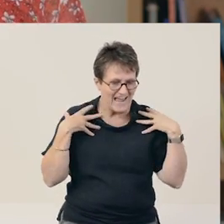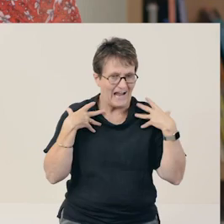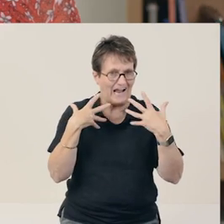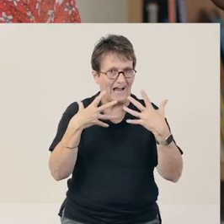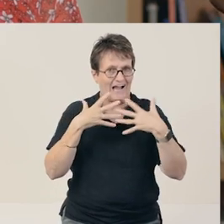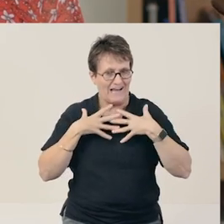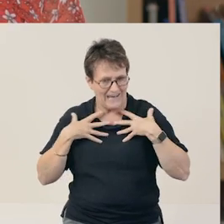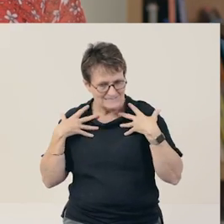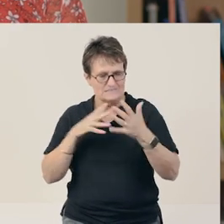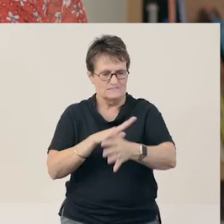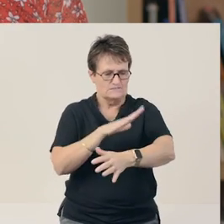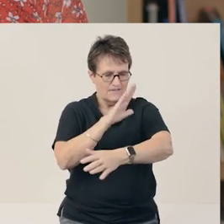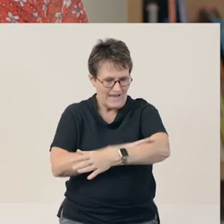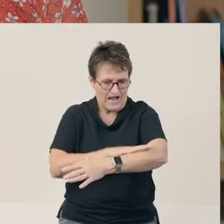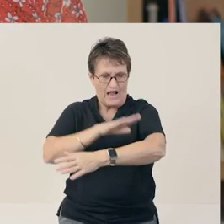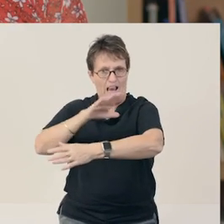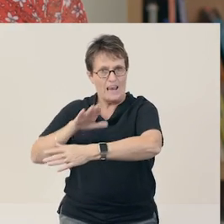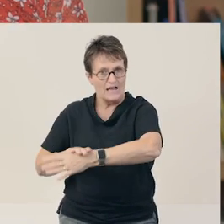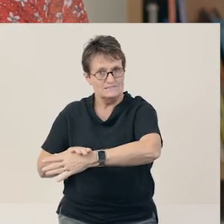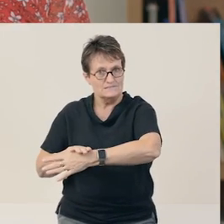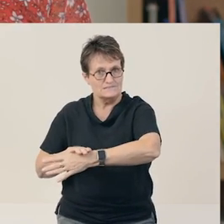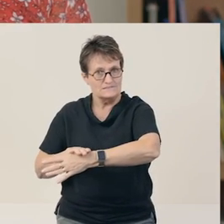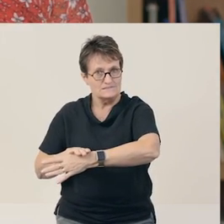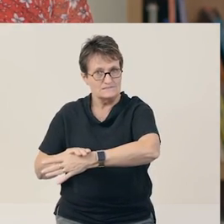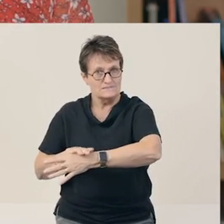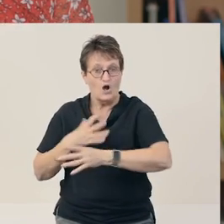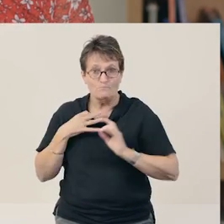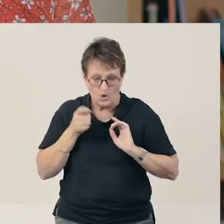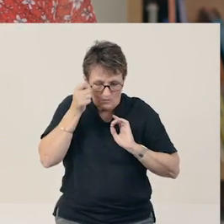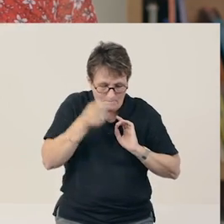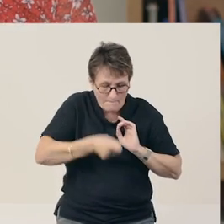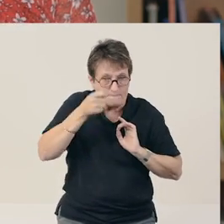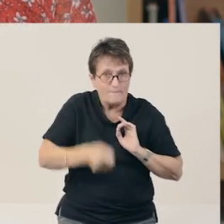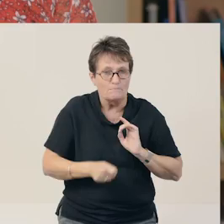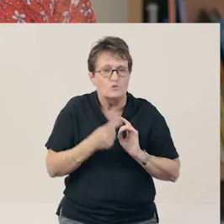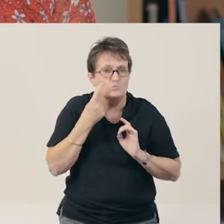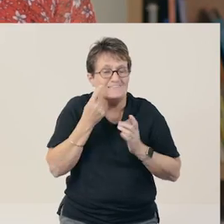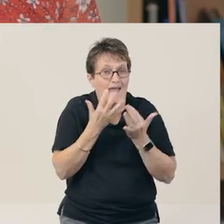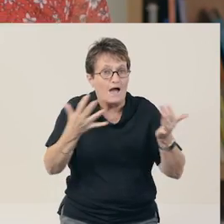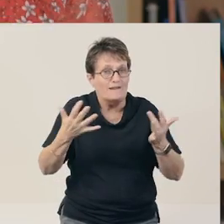I’m going to hit my drum as I say the word now. You count how many times I hit my drum.